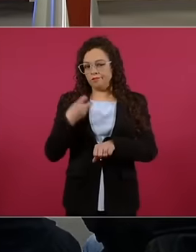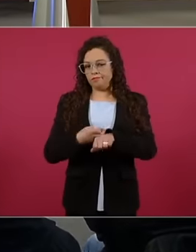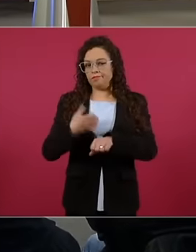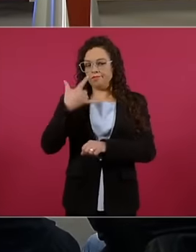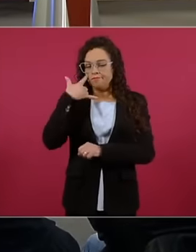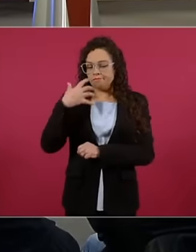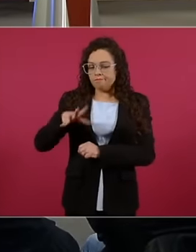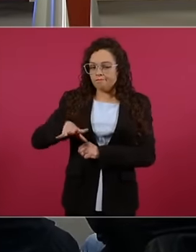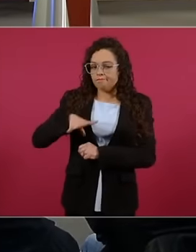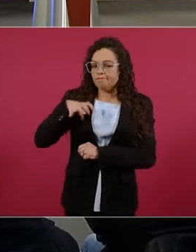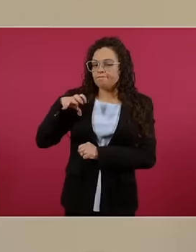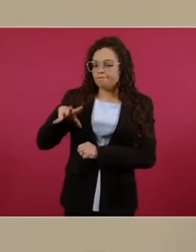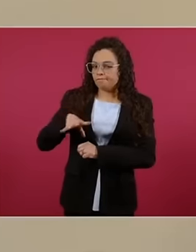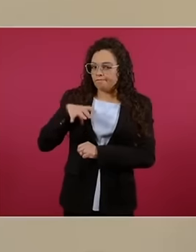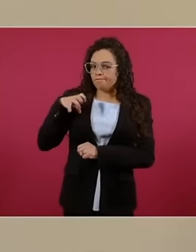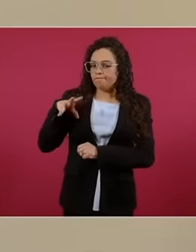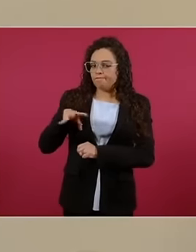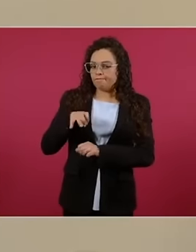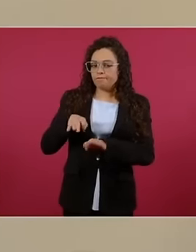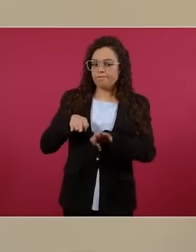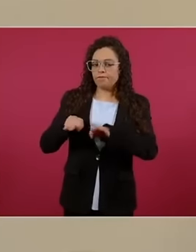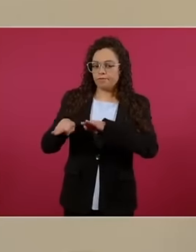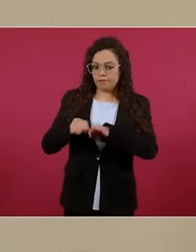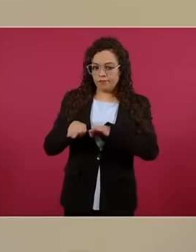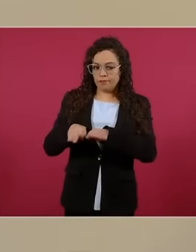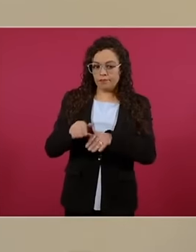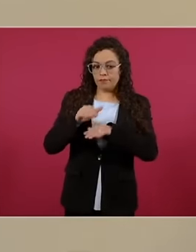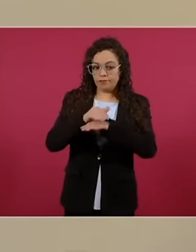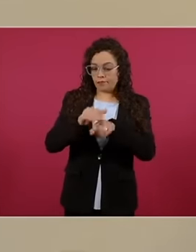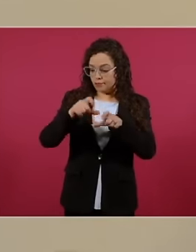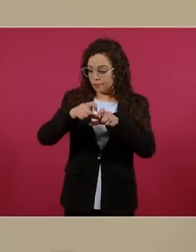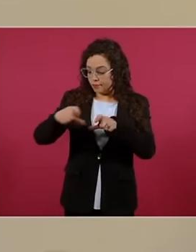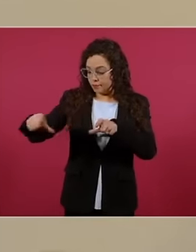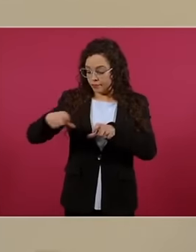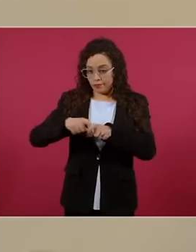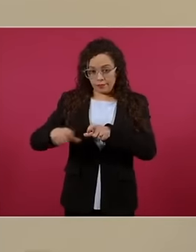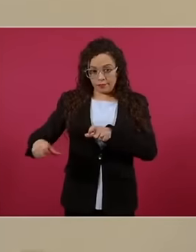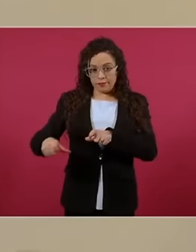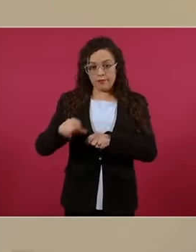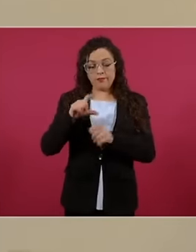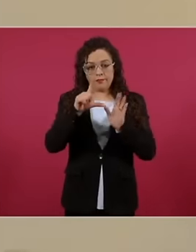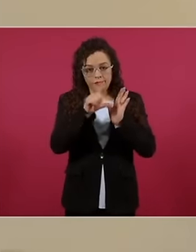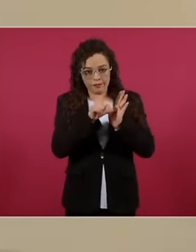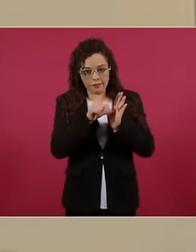but, for example, all the supports for the homes were sought. that still had some type